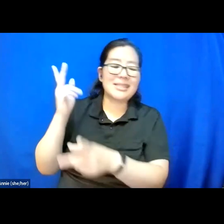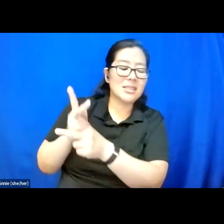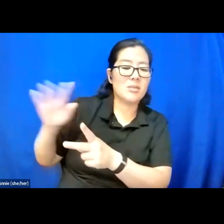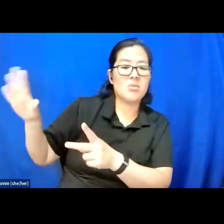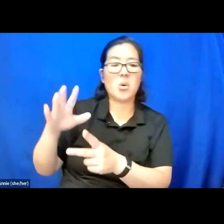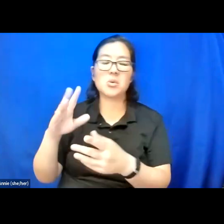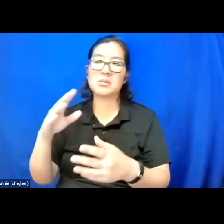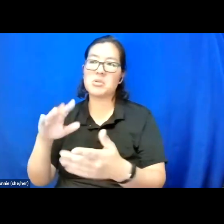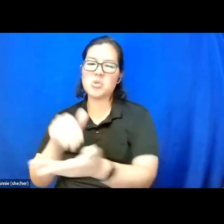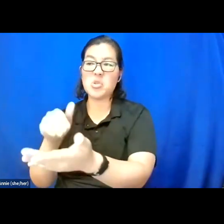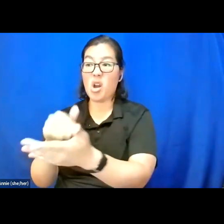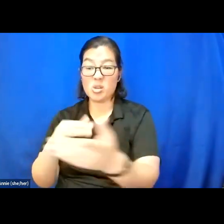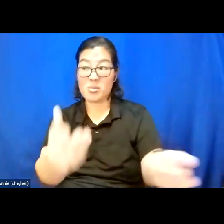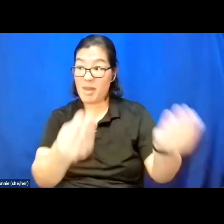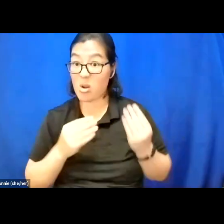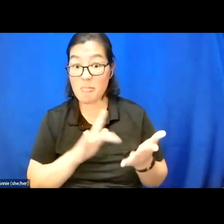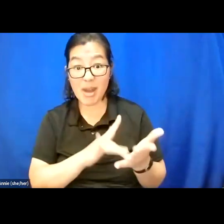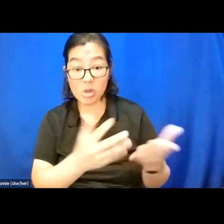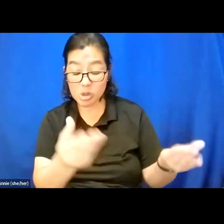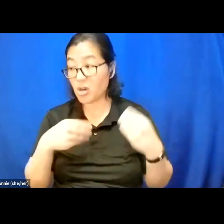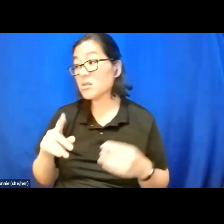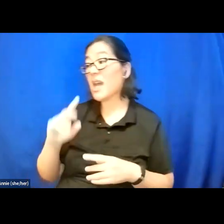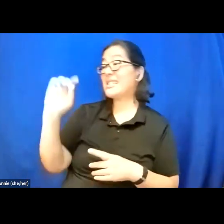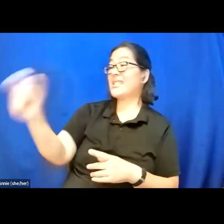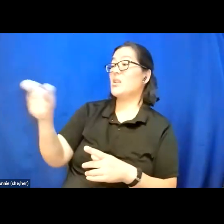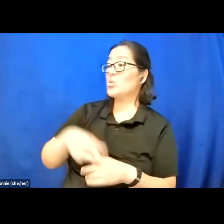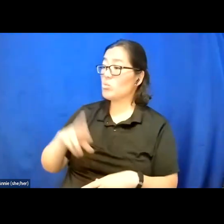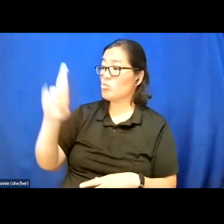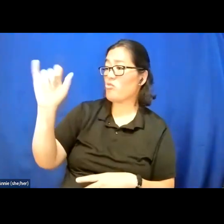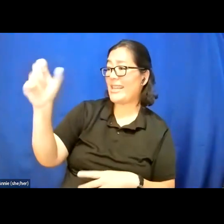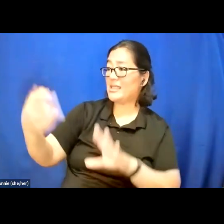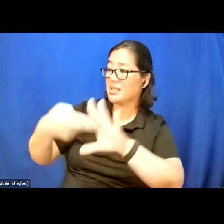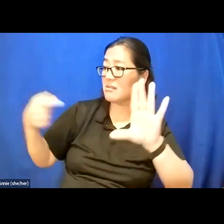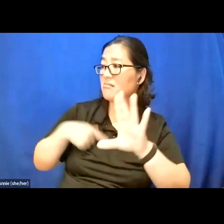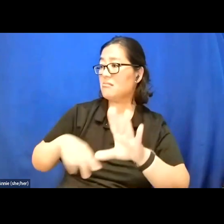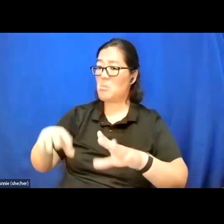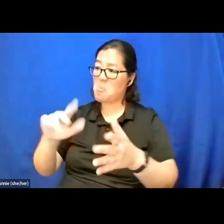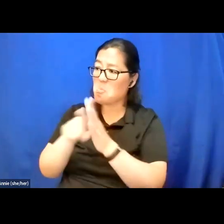and prescribe them racist, a murderer, a criminal, randomly drug test them